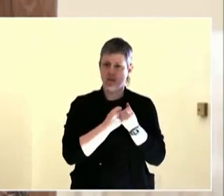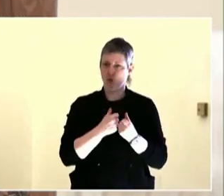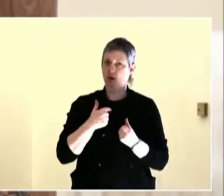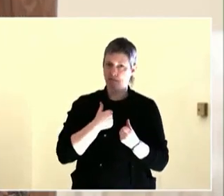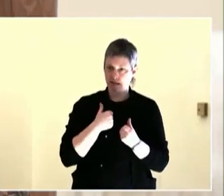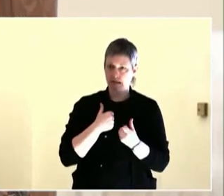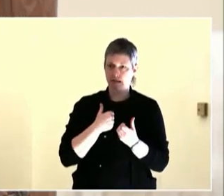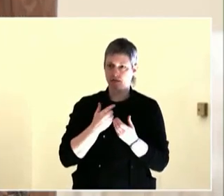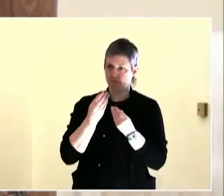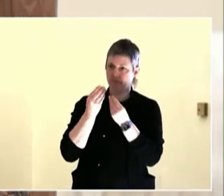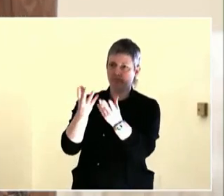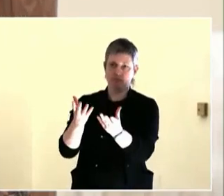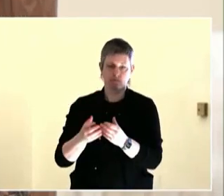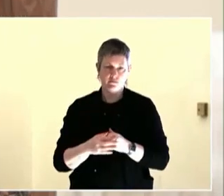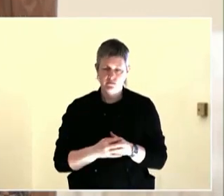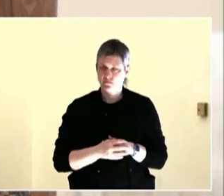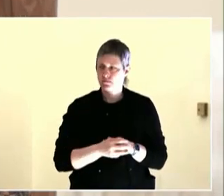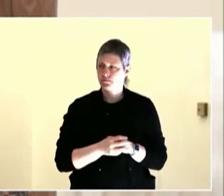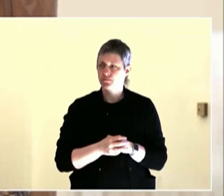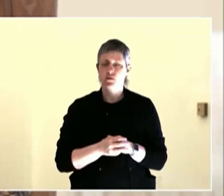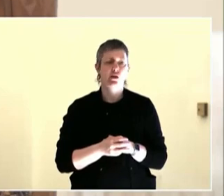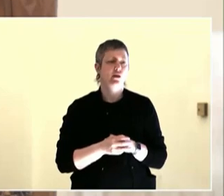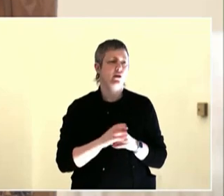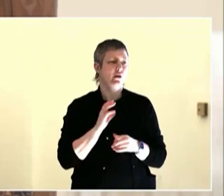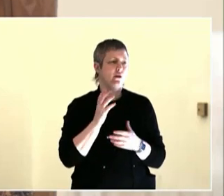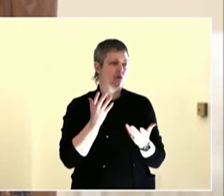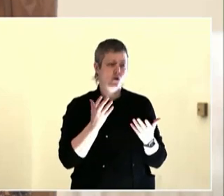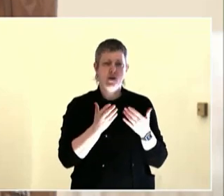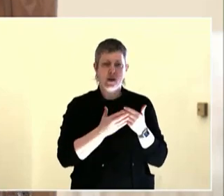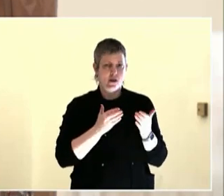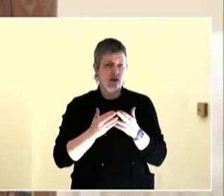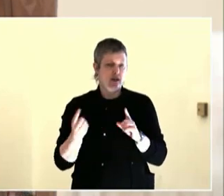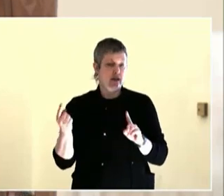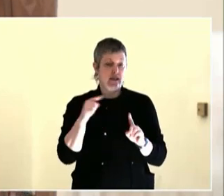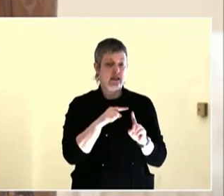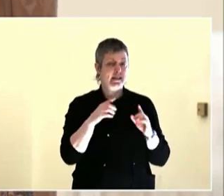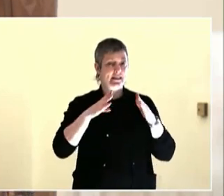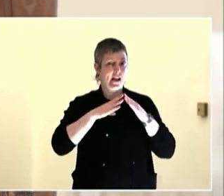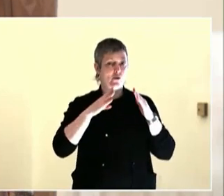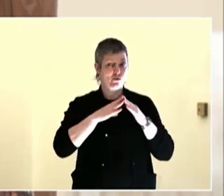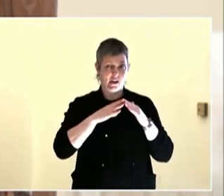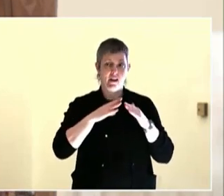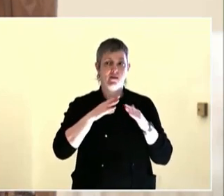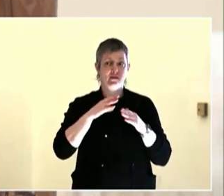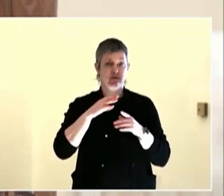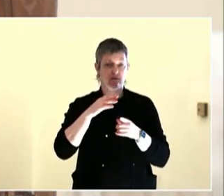So we held an educational form on houselessness here in Portland. Almost 200 people came.